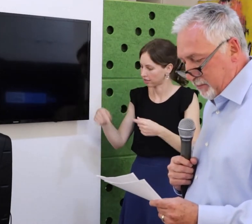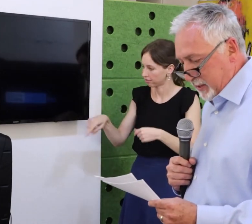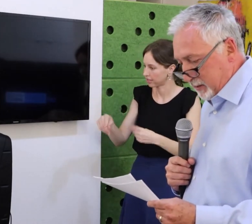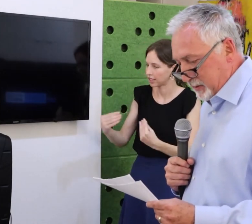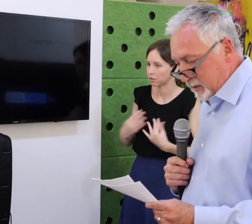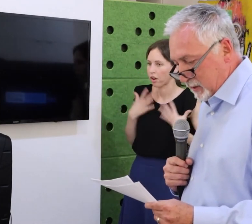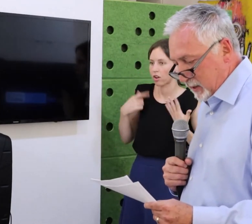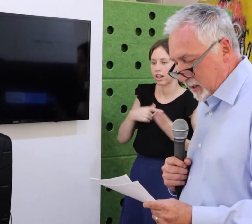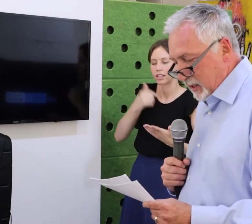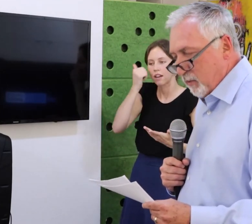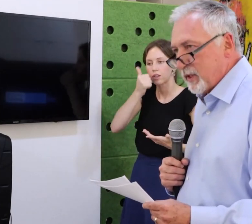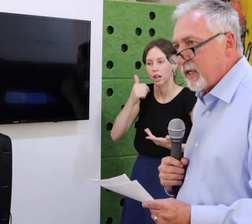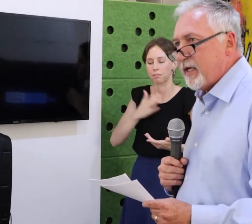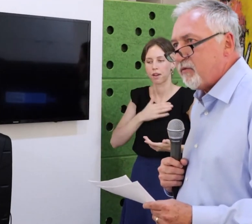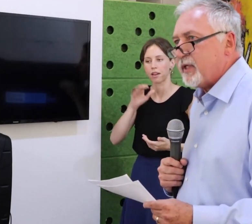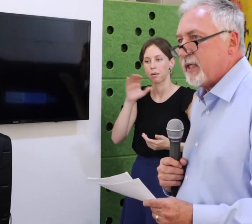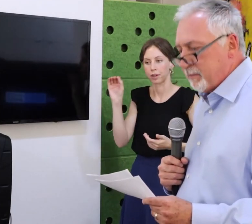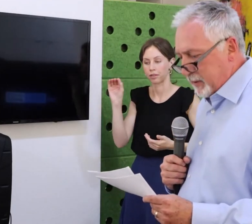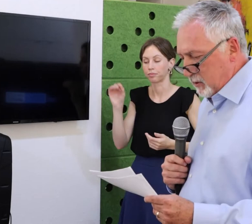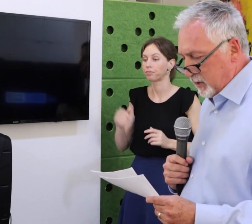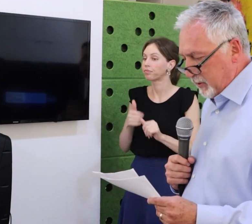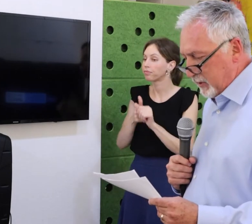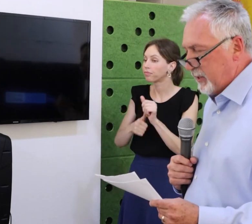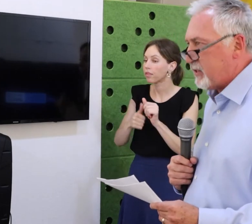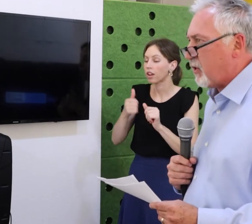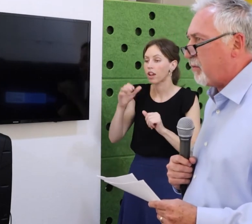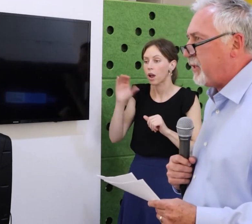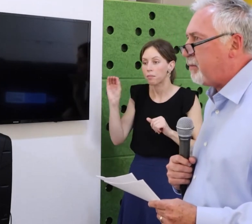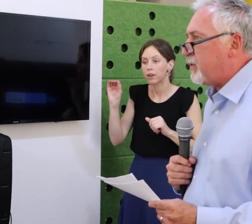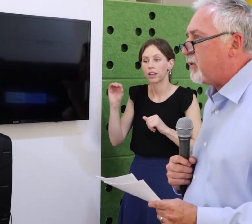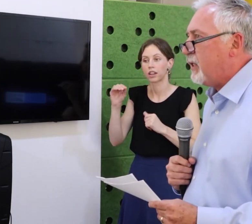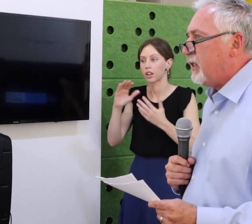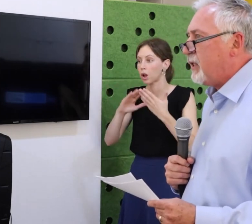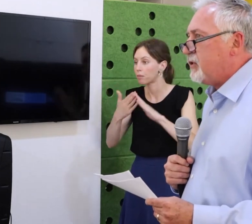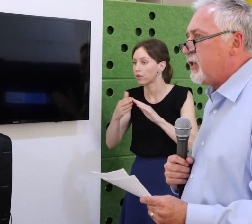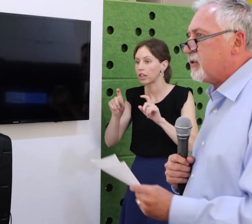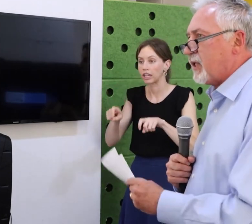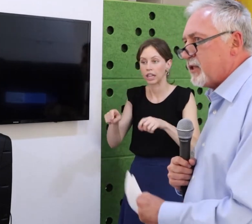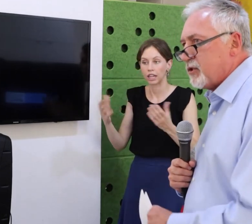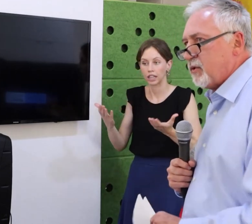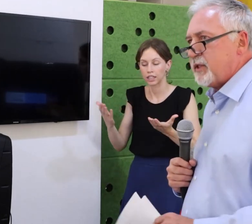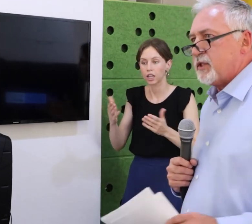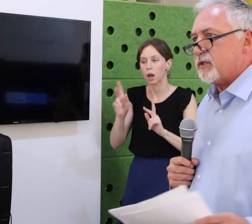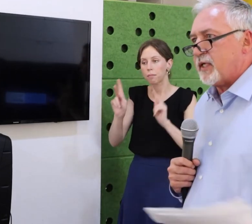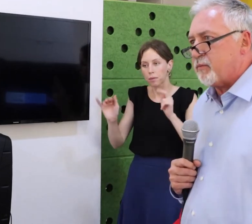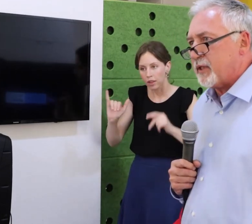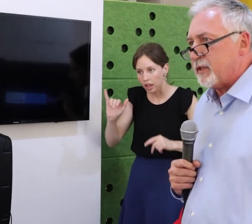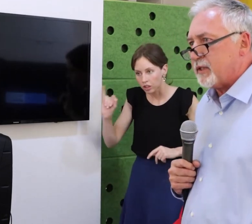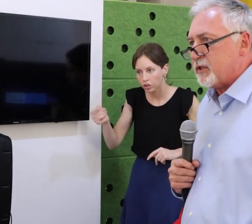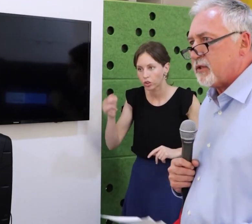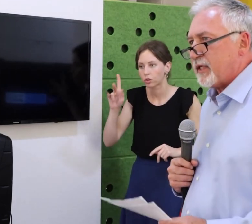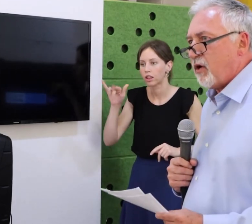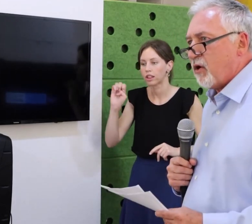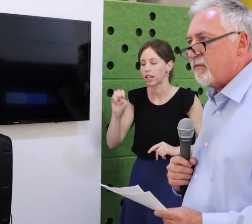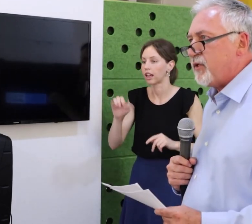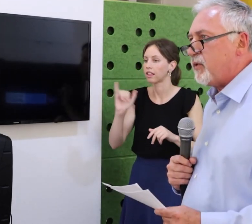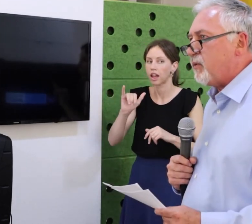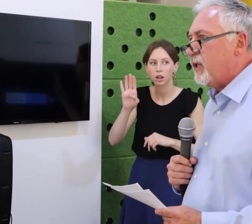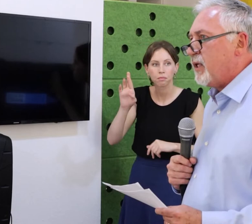Bring all of your credit cards and fill your carts. I am fortunate enough to be a chair co-man of this for the